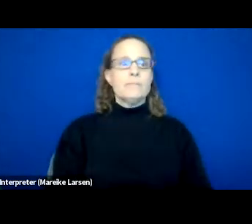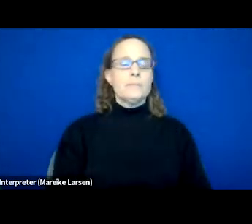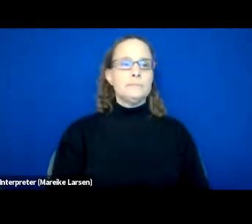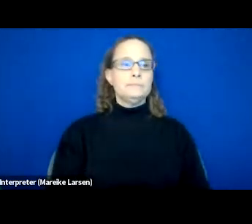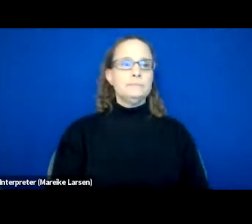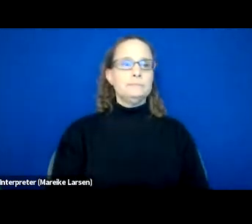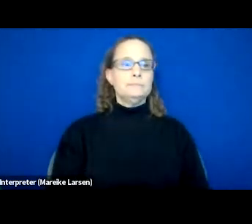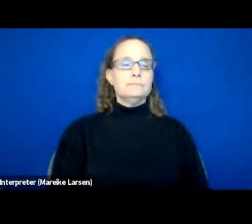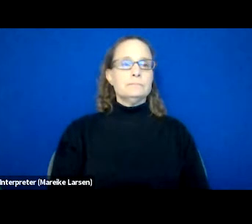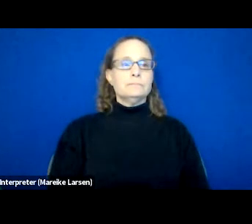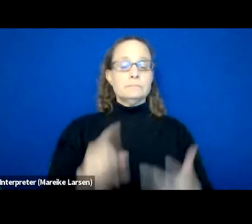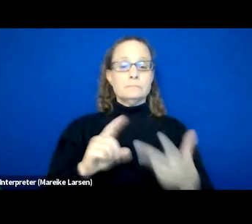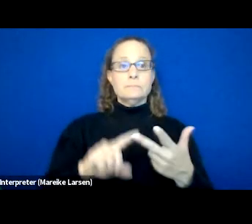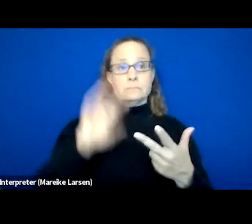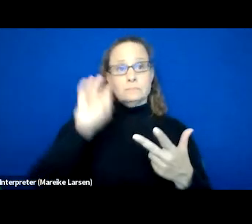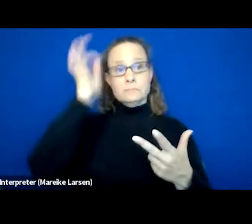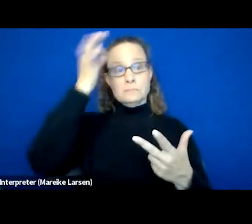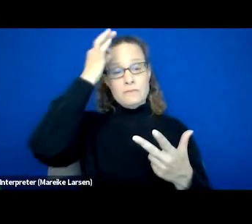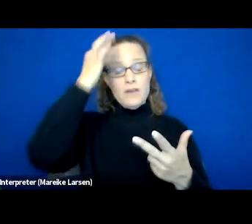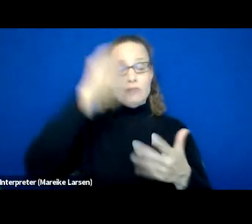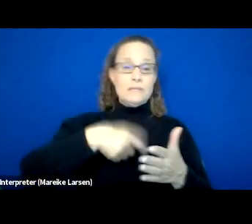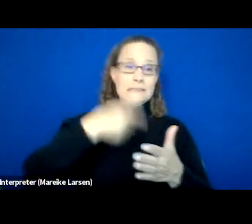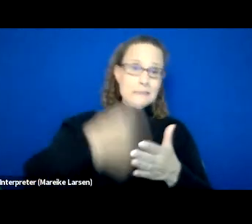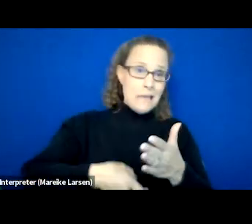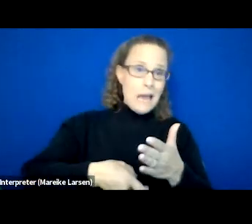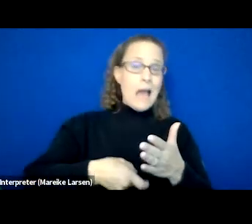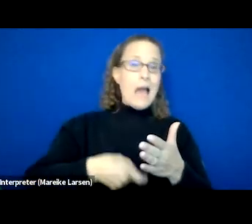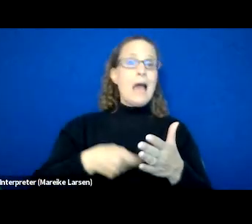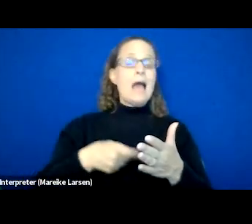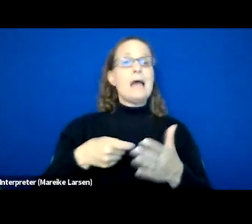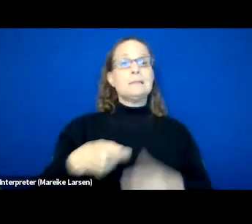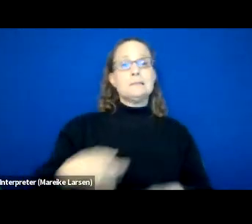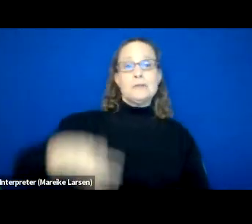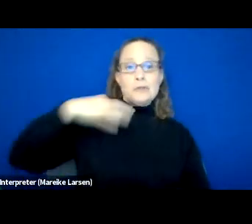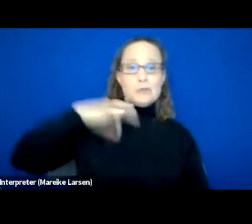The federal tax credit building. Of course it speaks for itself too,